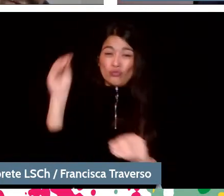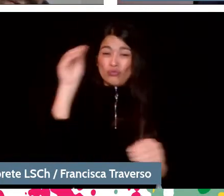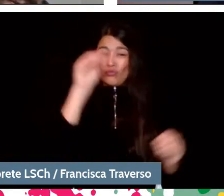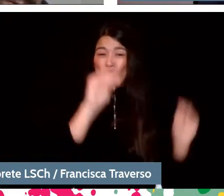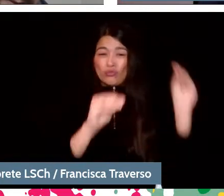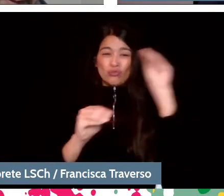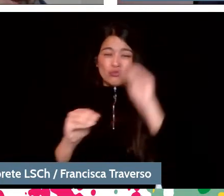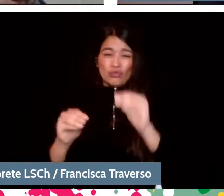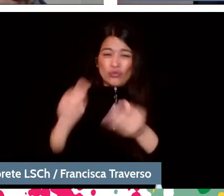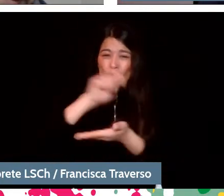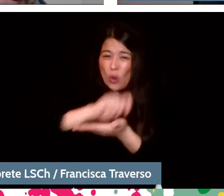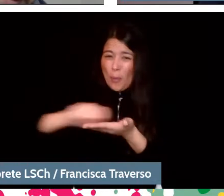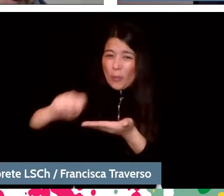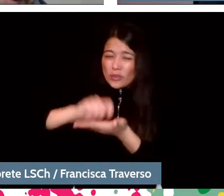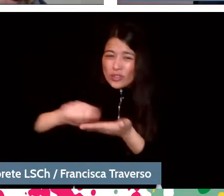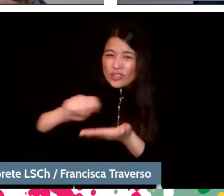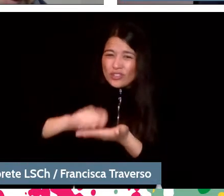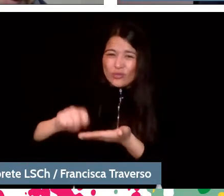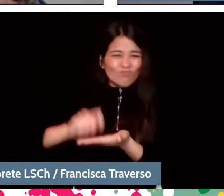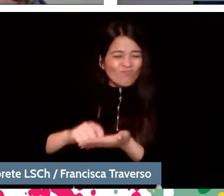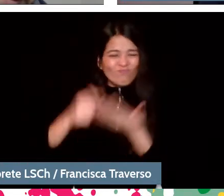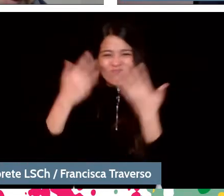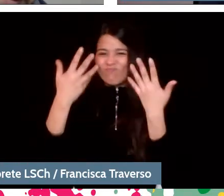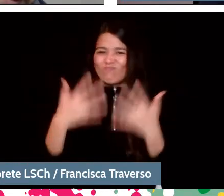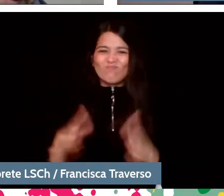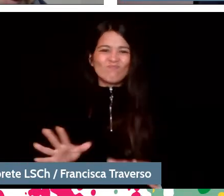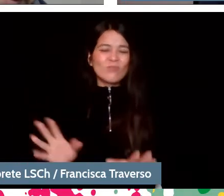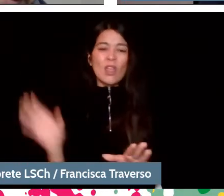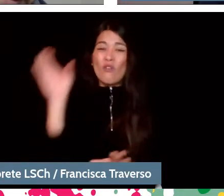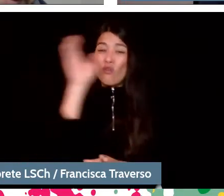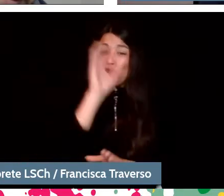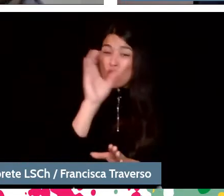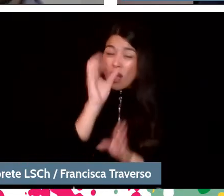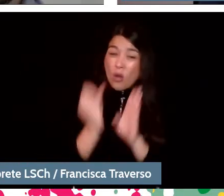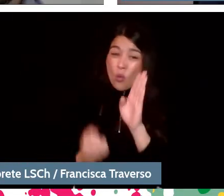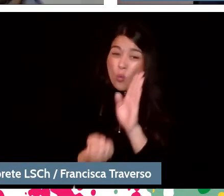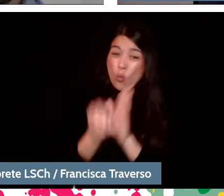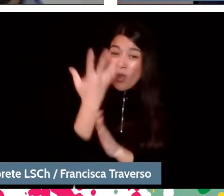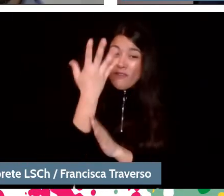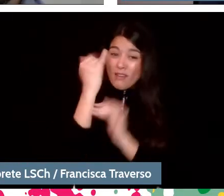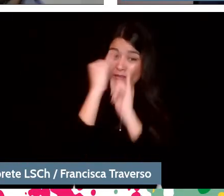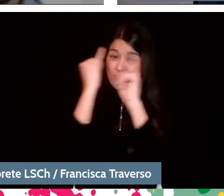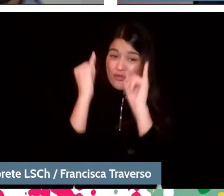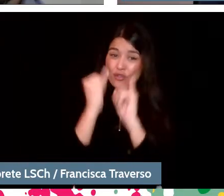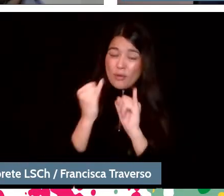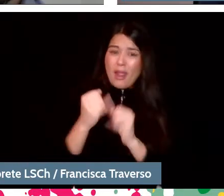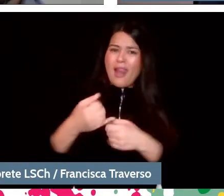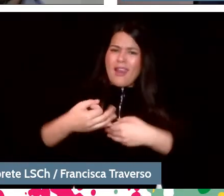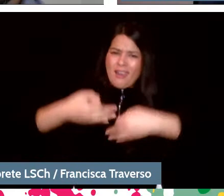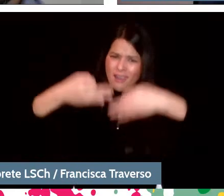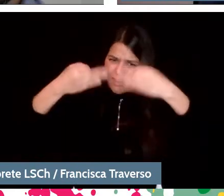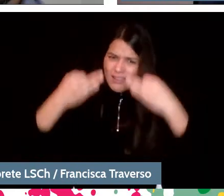and a new way of being able to express oneself is sought, it is legitimate for the music to maintain its creative freedom.